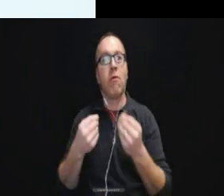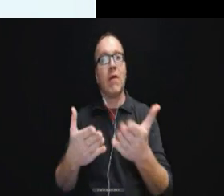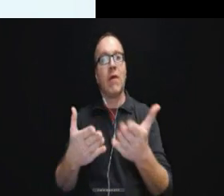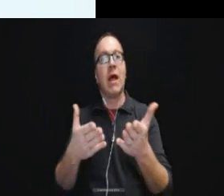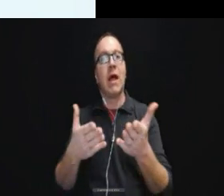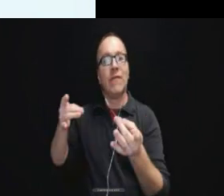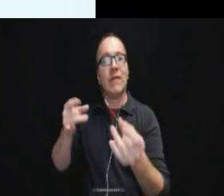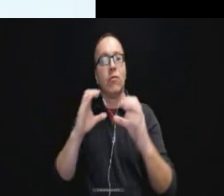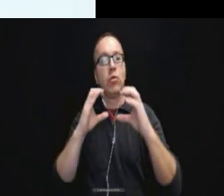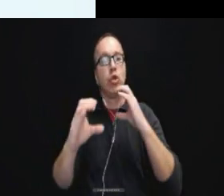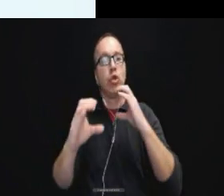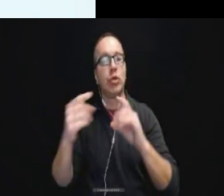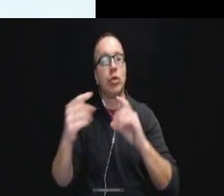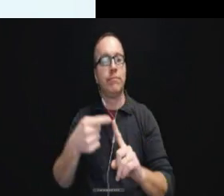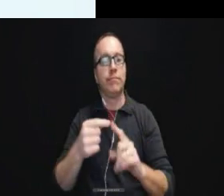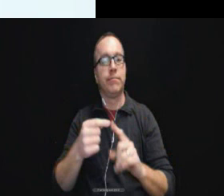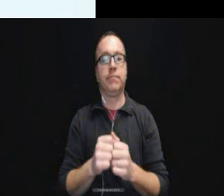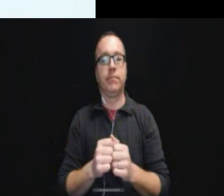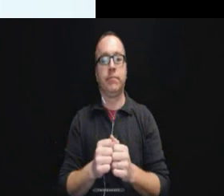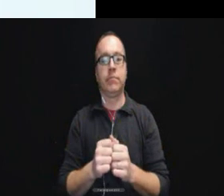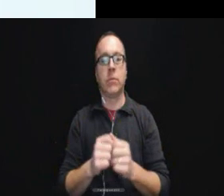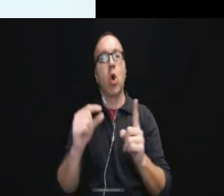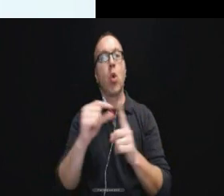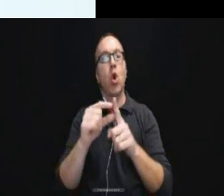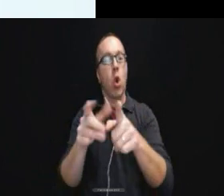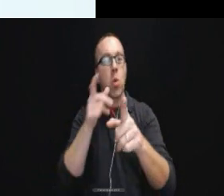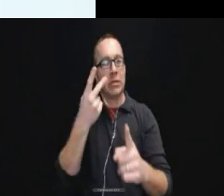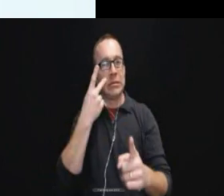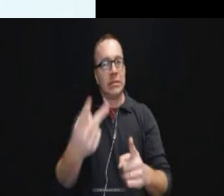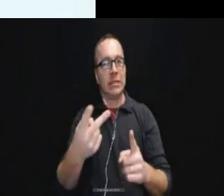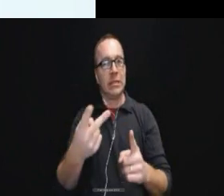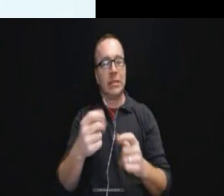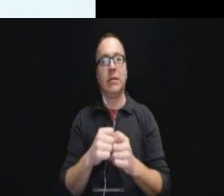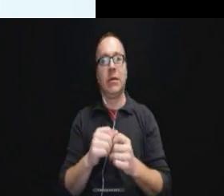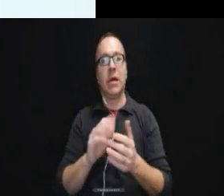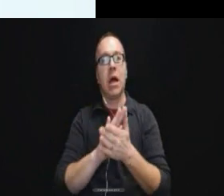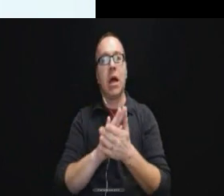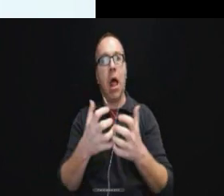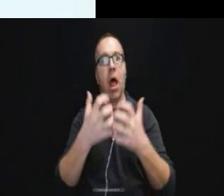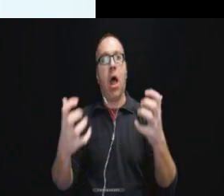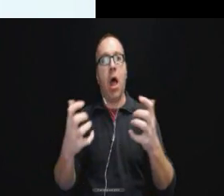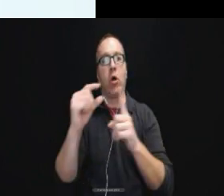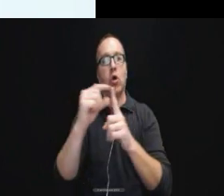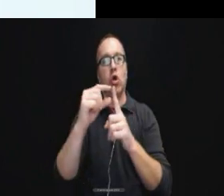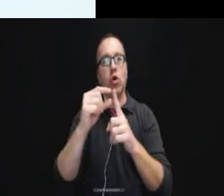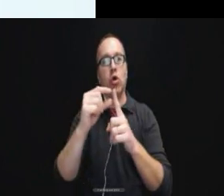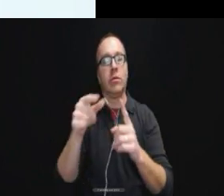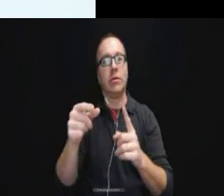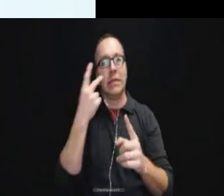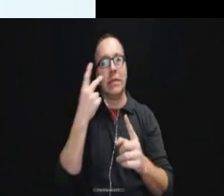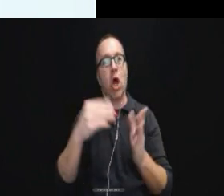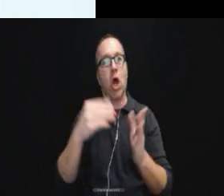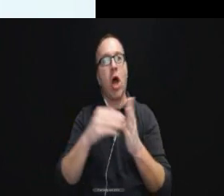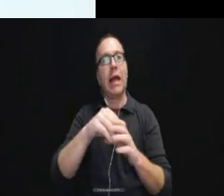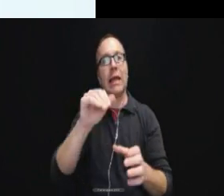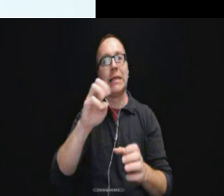So a term that you will see on kind of seeing a lot today and we hear and see in the cases is this term exigent circumstances.